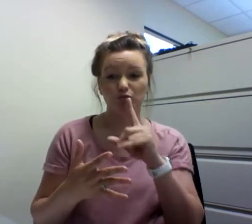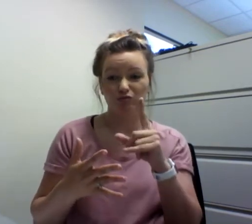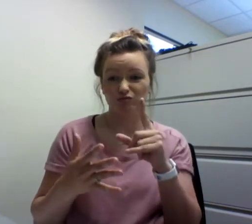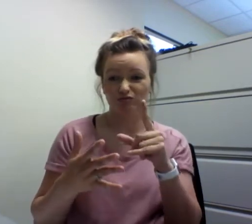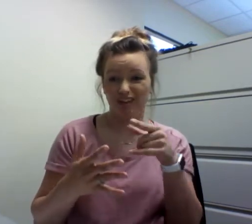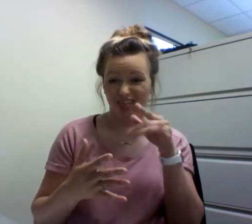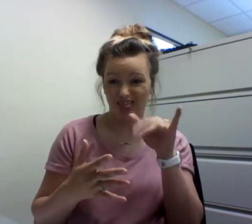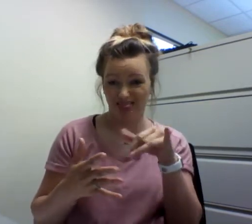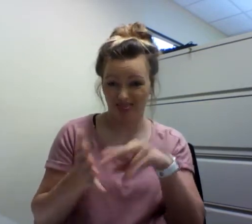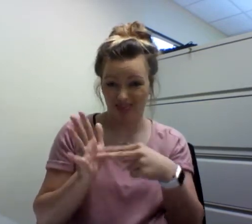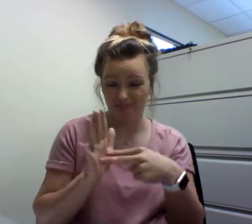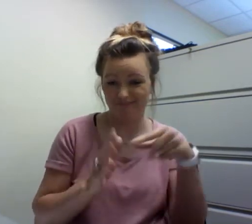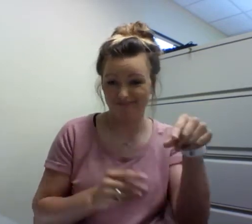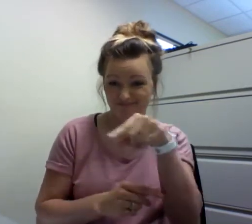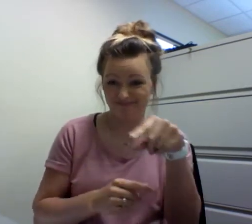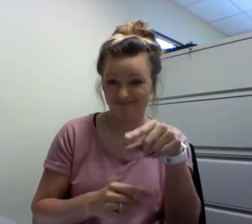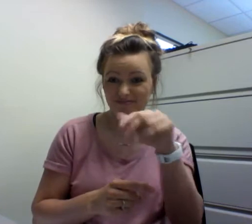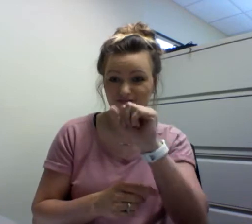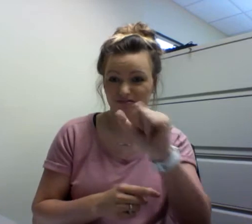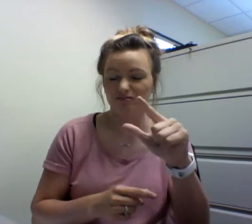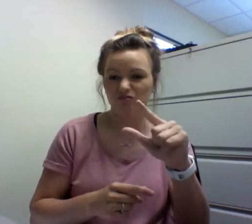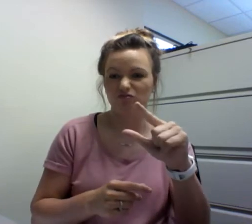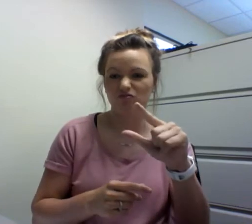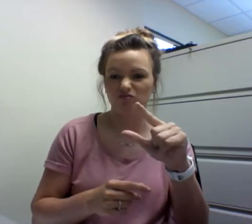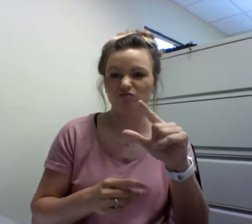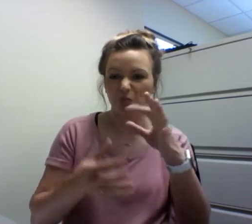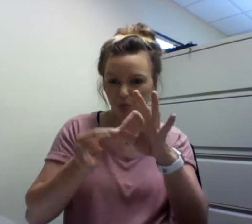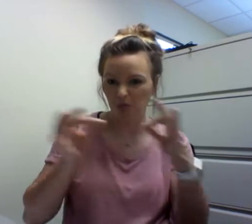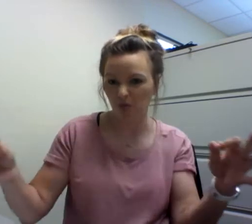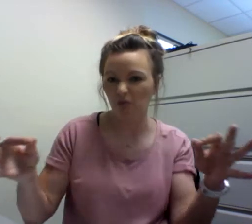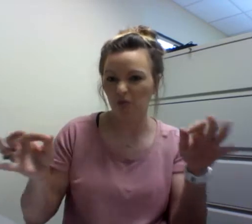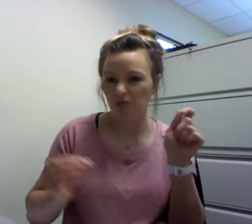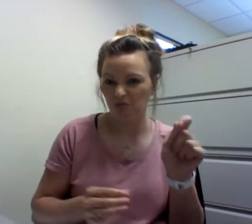That means that ASL is a language.